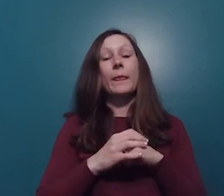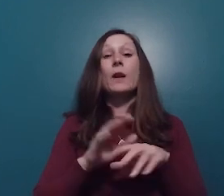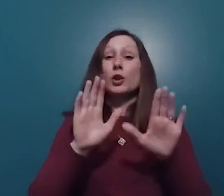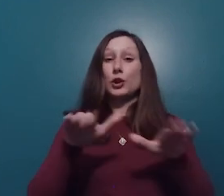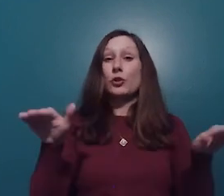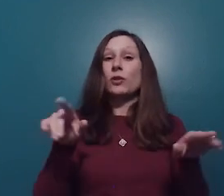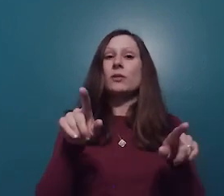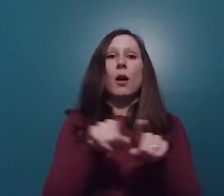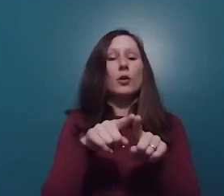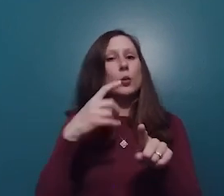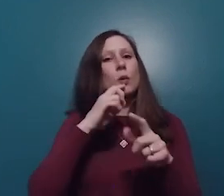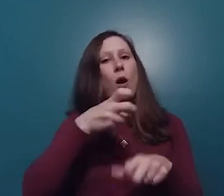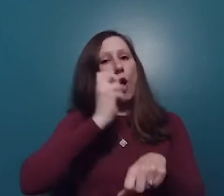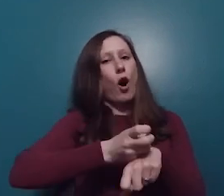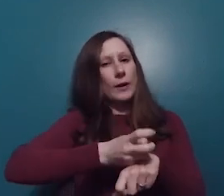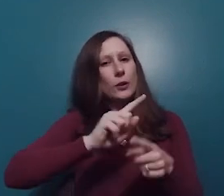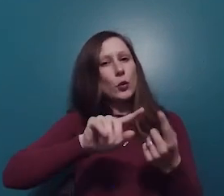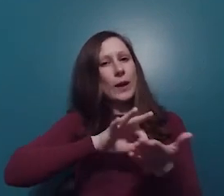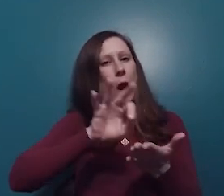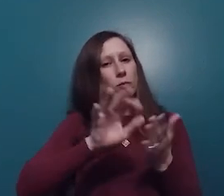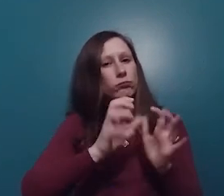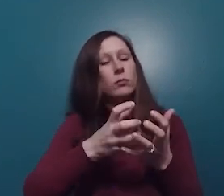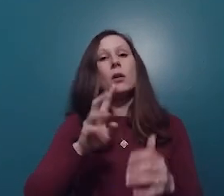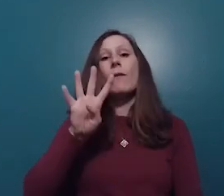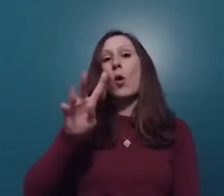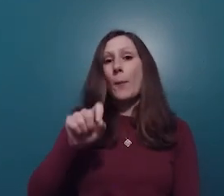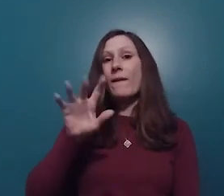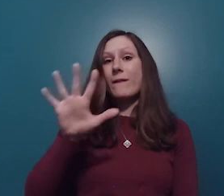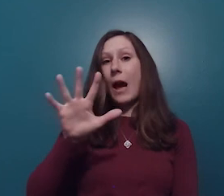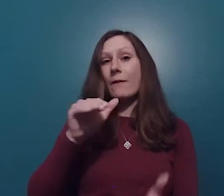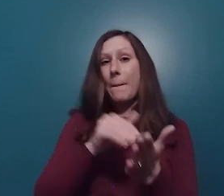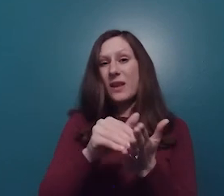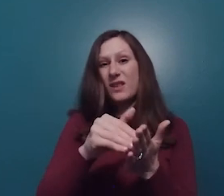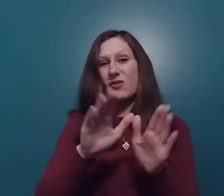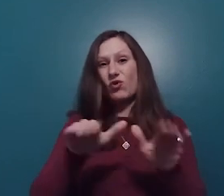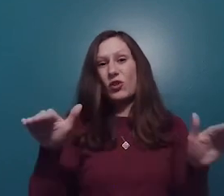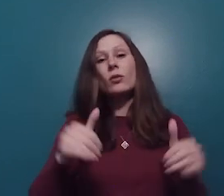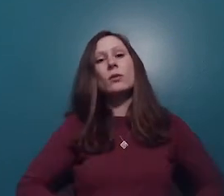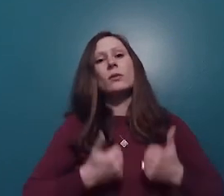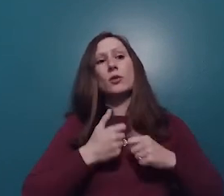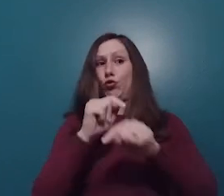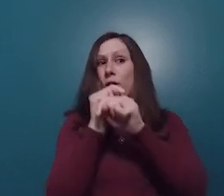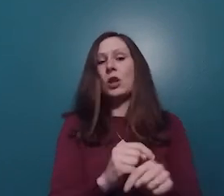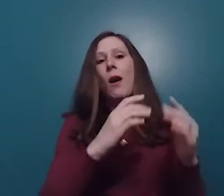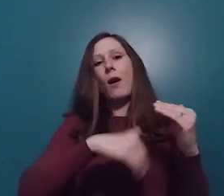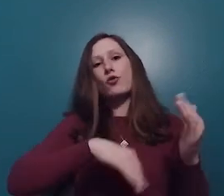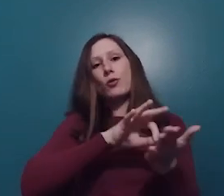Also children are actually the hardest to count population with about 4.5 million children living in traditionally